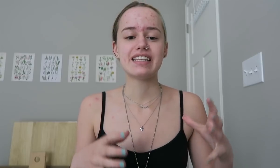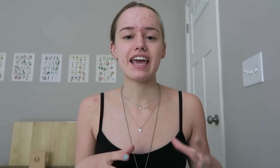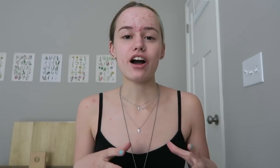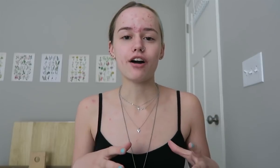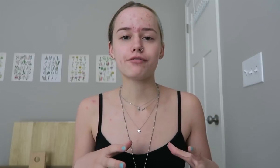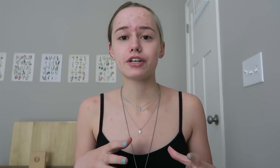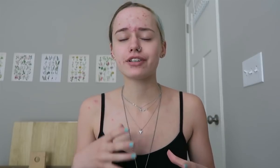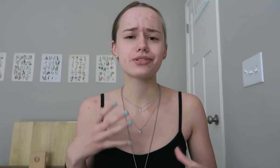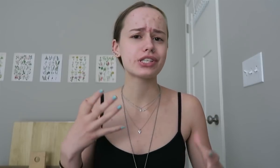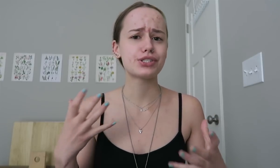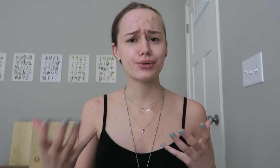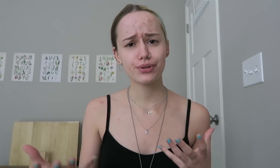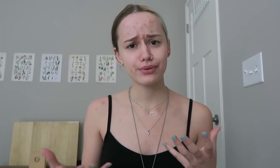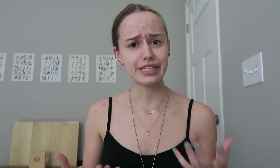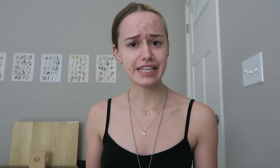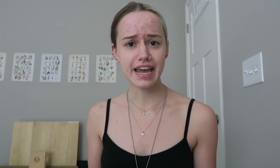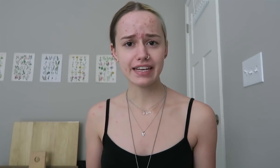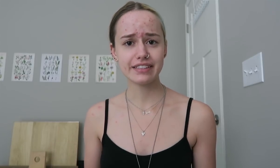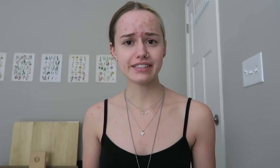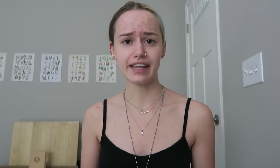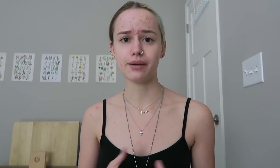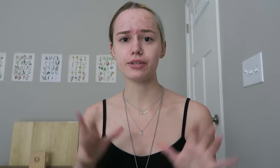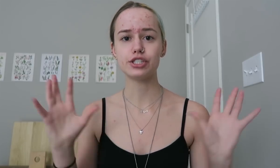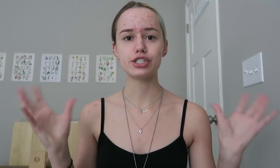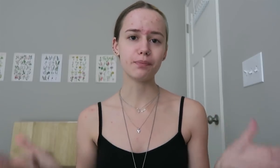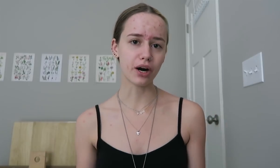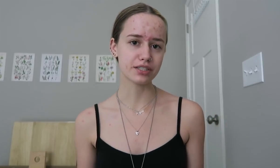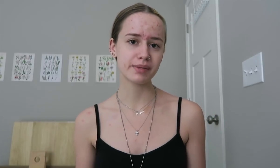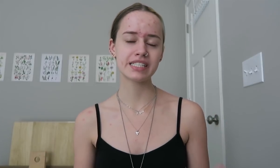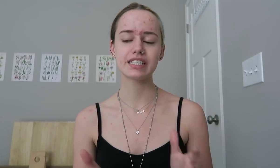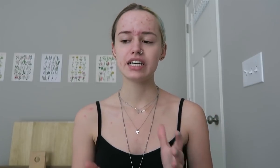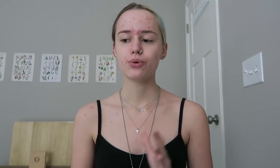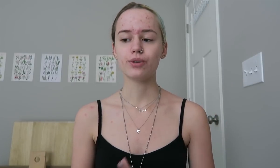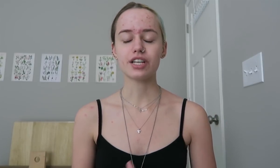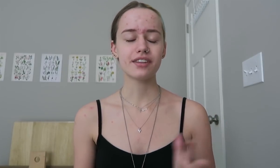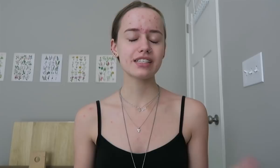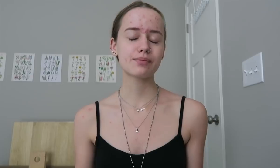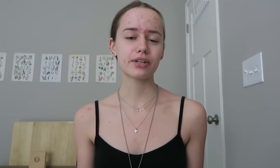They offer, usually two to three a day in the sign language department which I think is